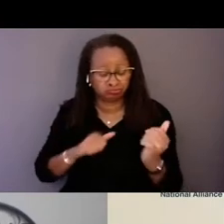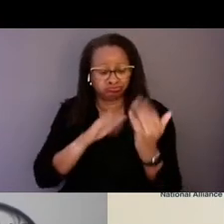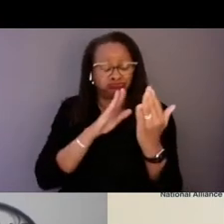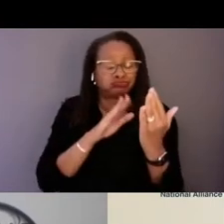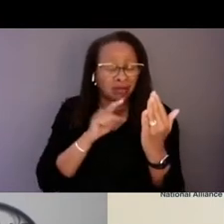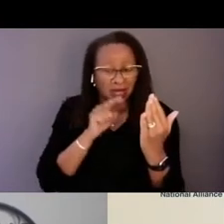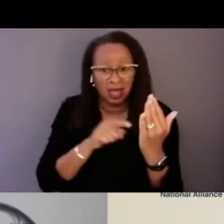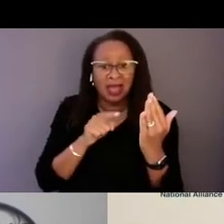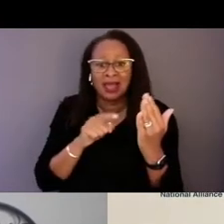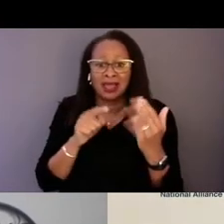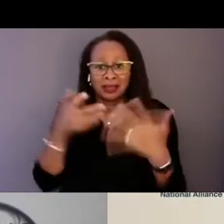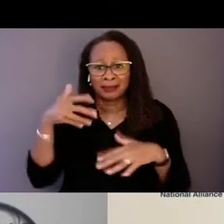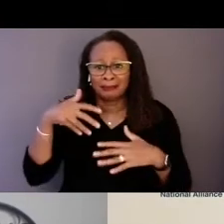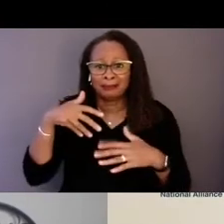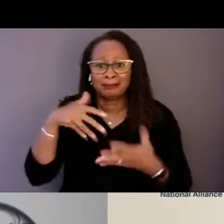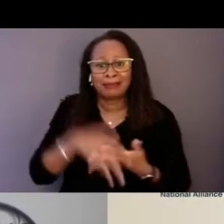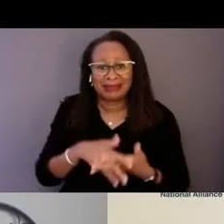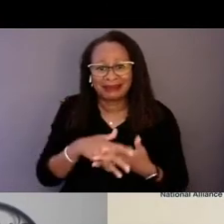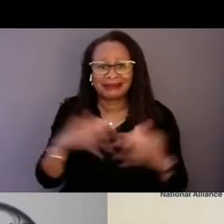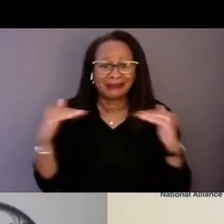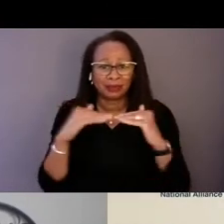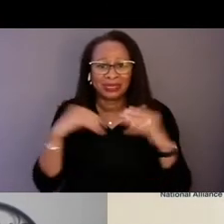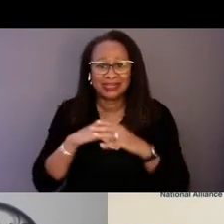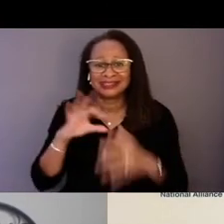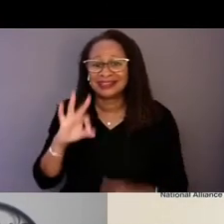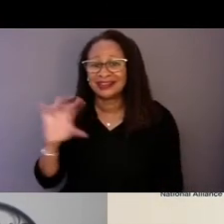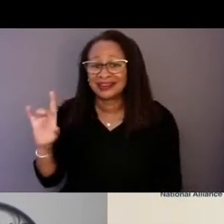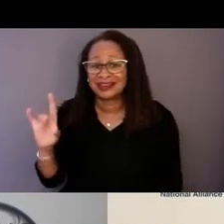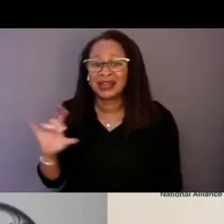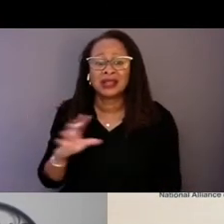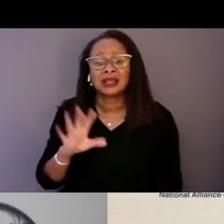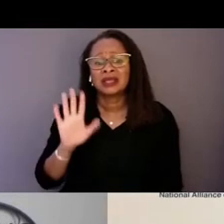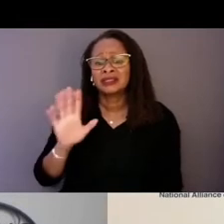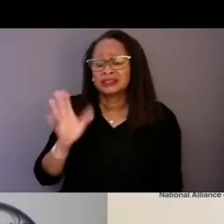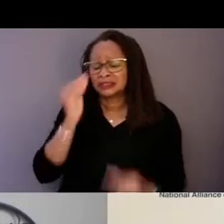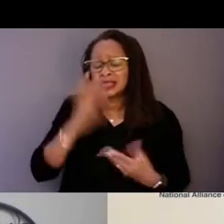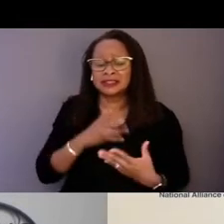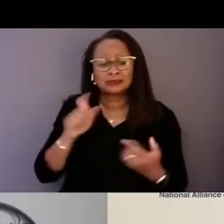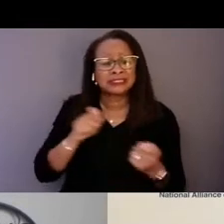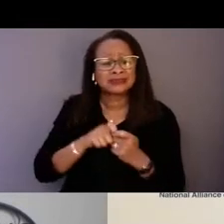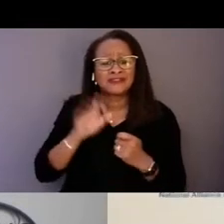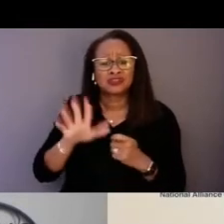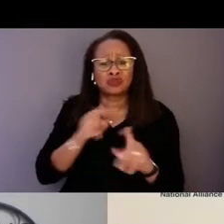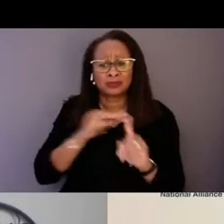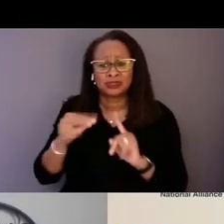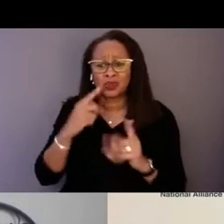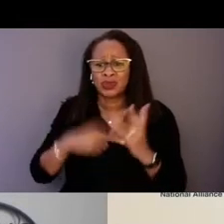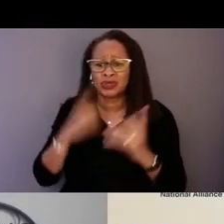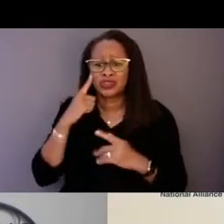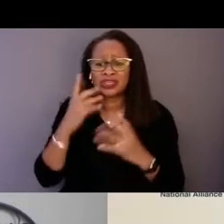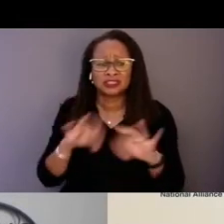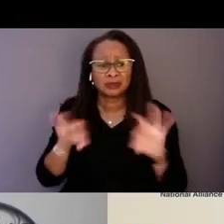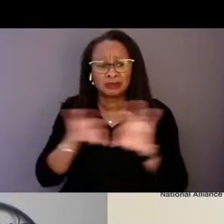And tell us specifically, in your perspective, what do you think is important to ensure safety nets are in place